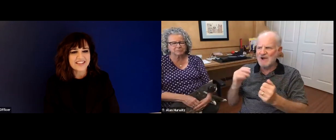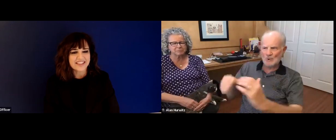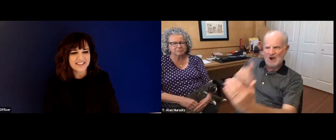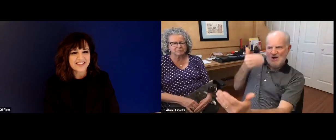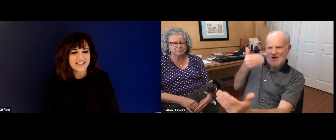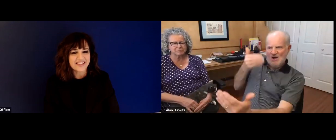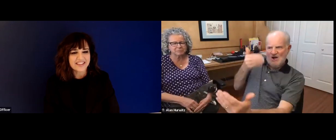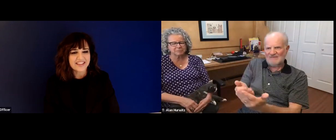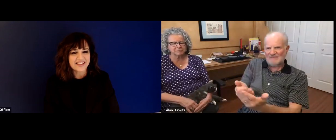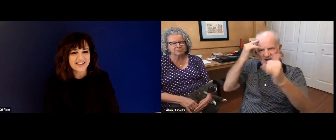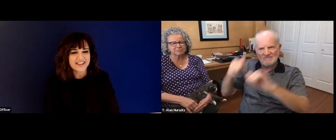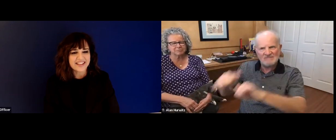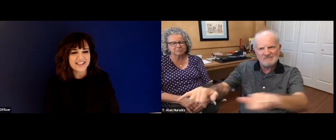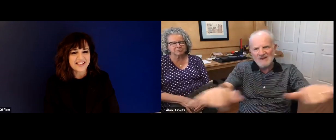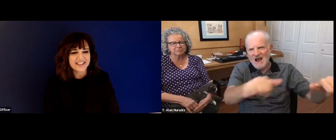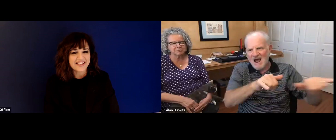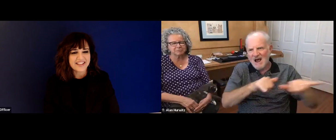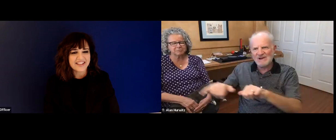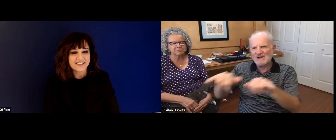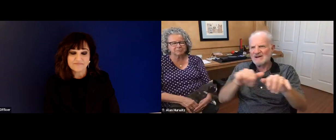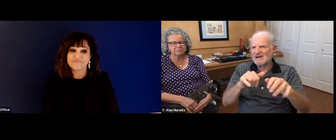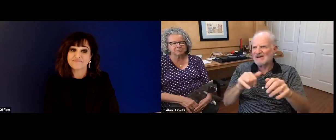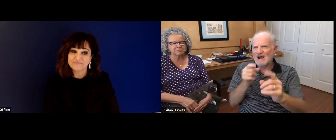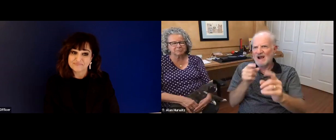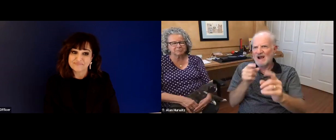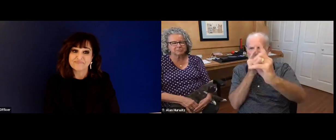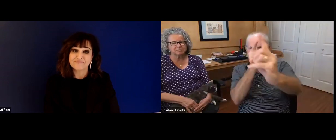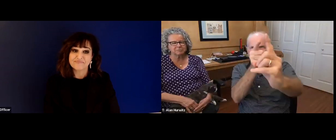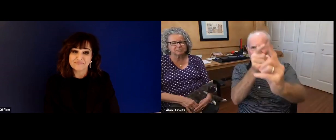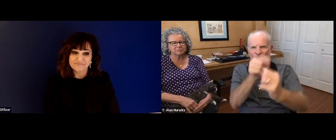life resolving, sometimes painful issues having to do with